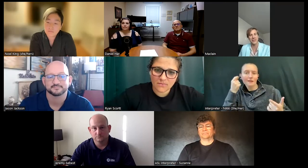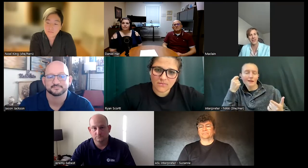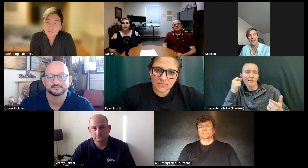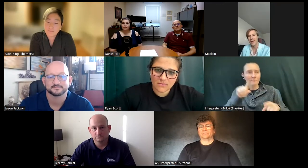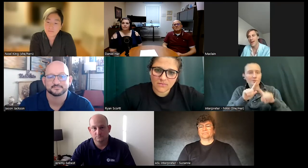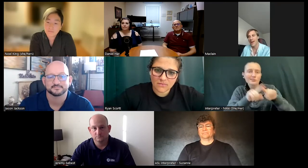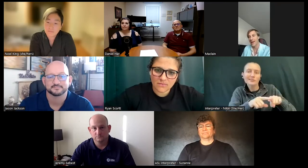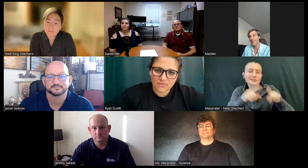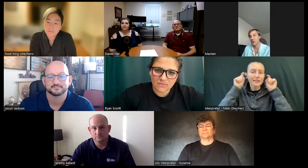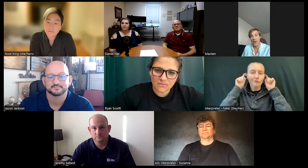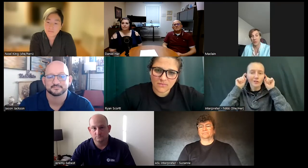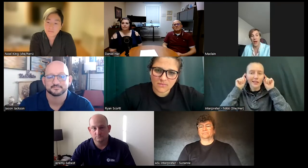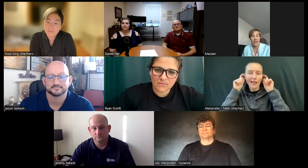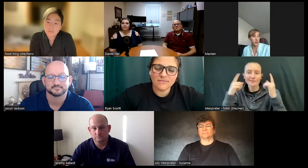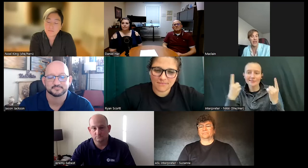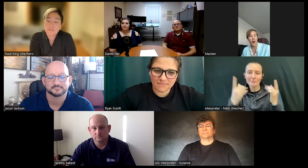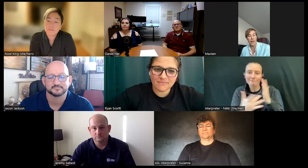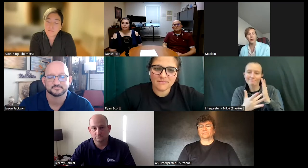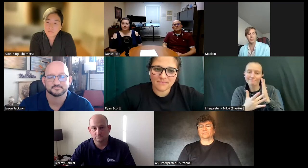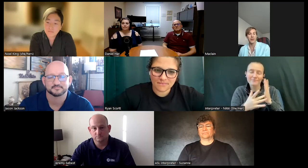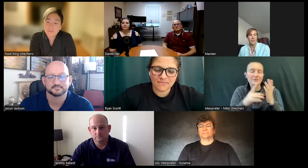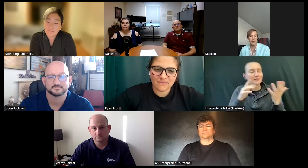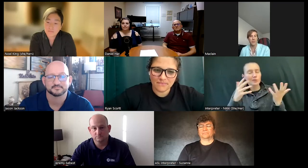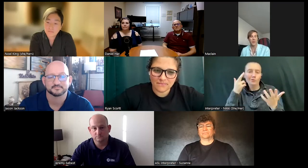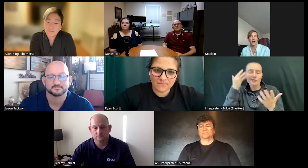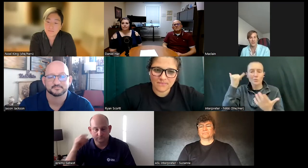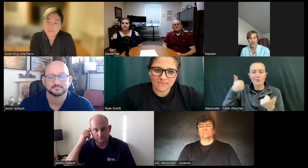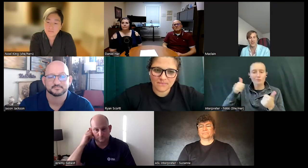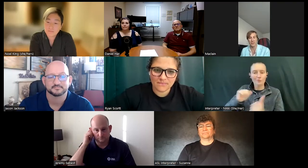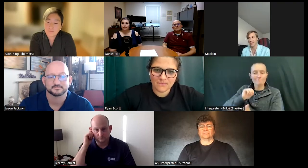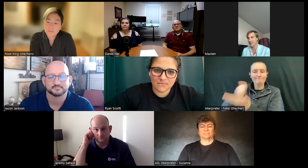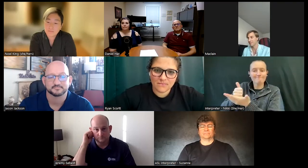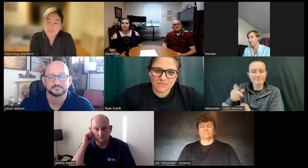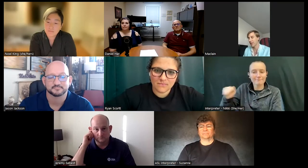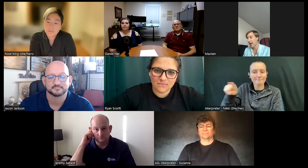device uh so that's why I try and help out people who are in service because I